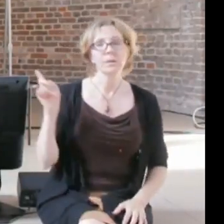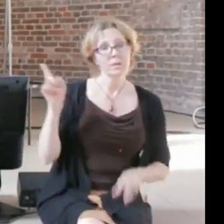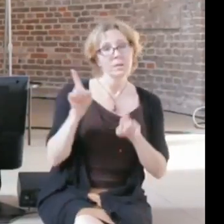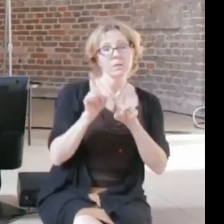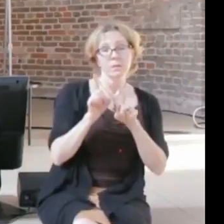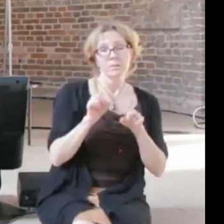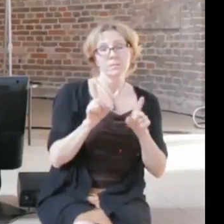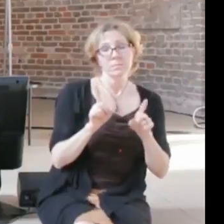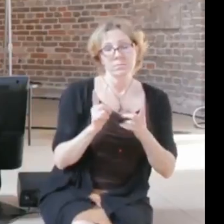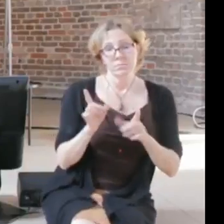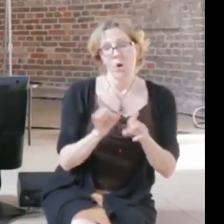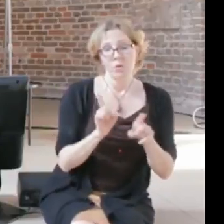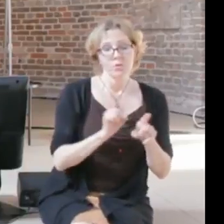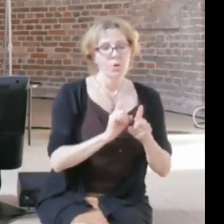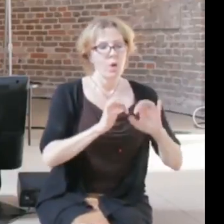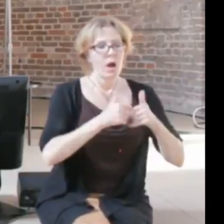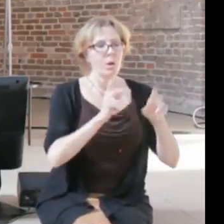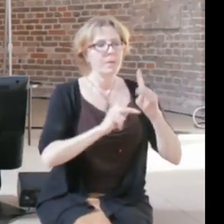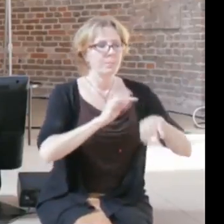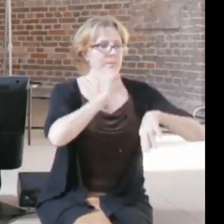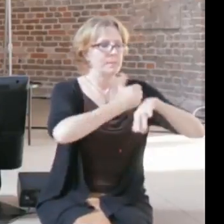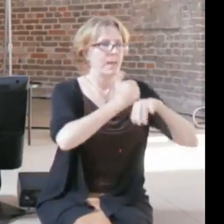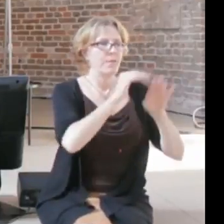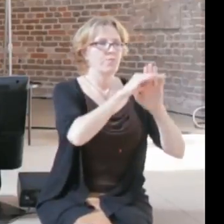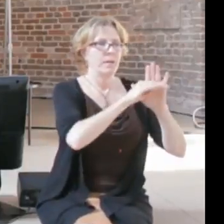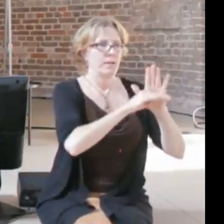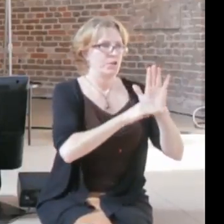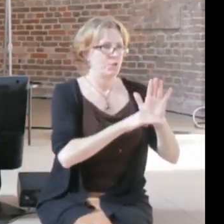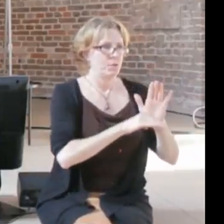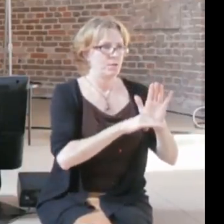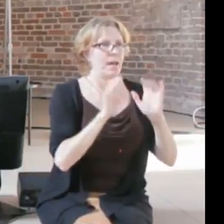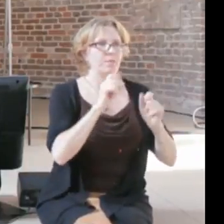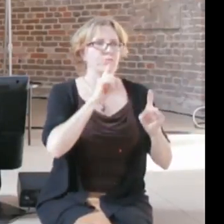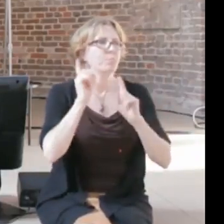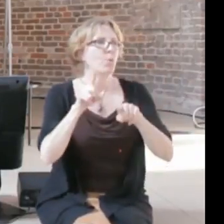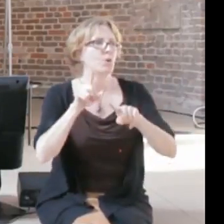government, so the credit scores in the United States, they're now selling your credit score